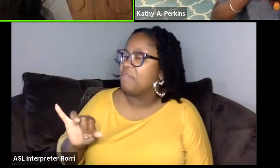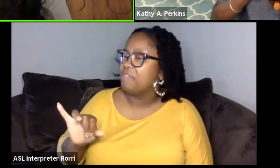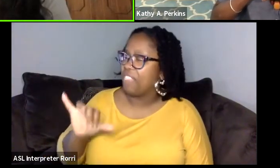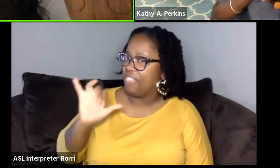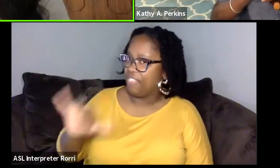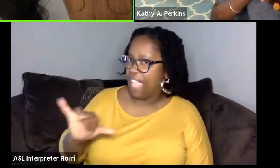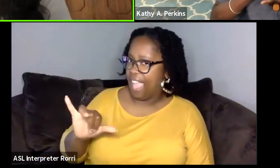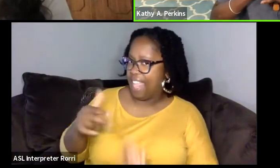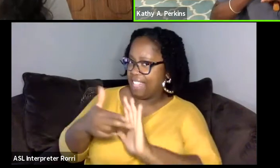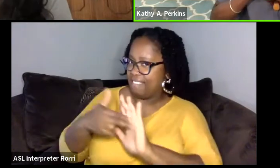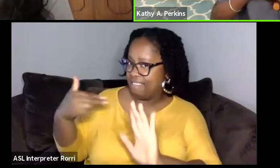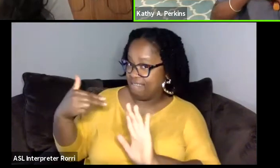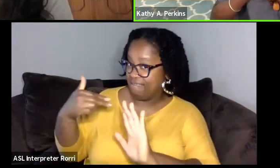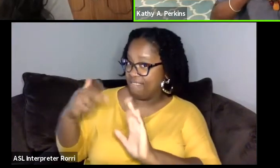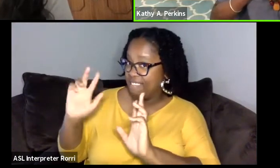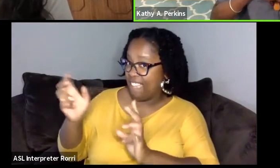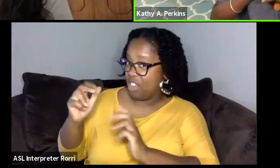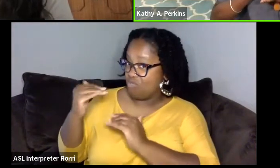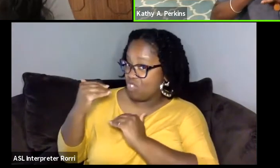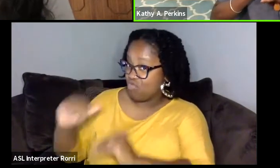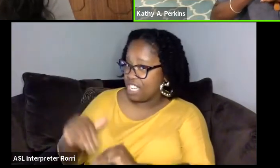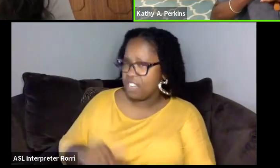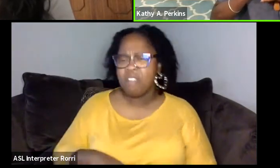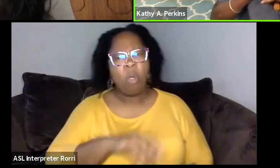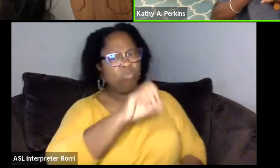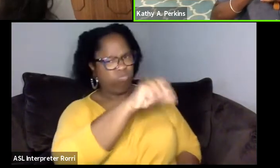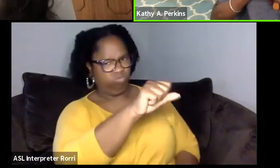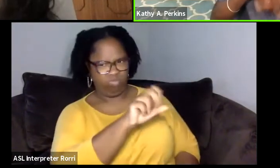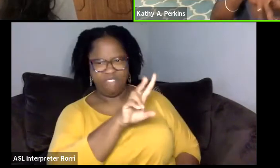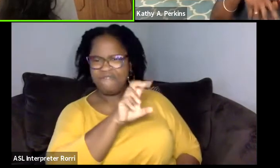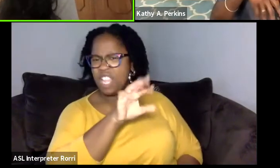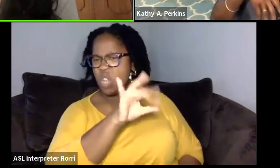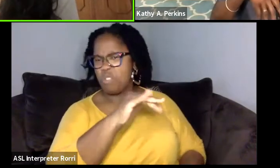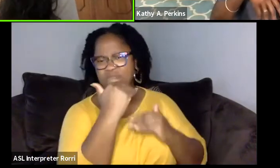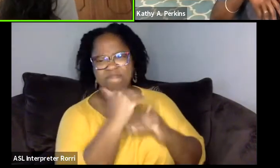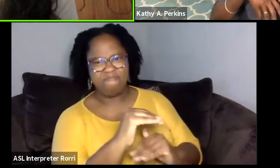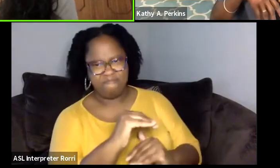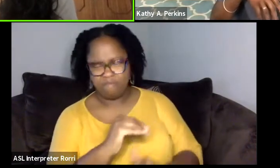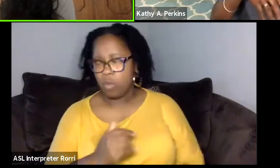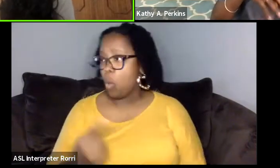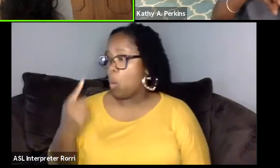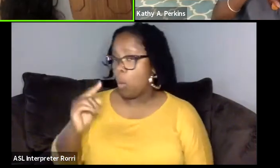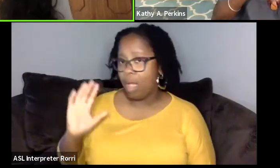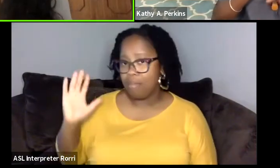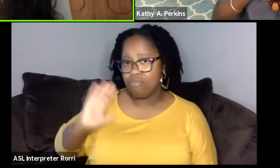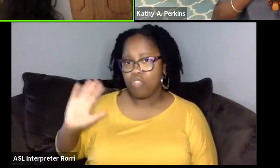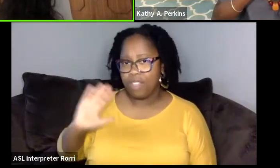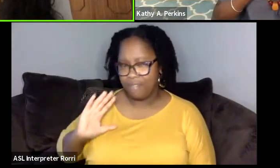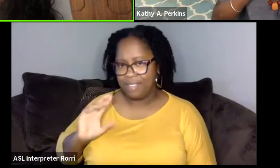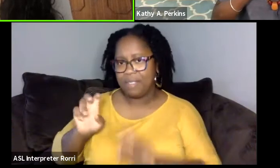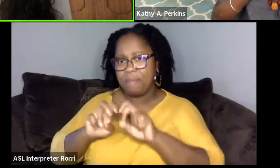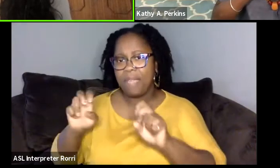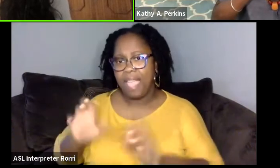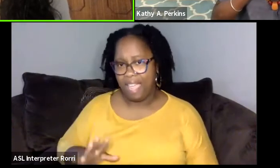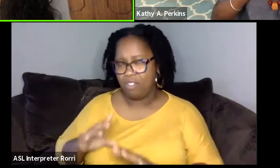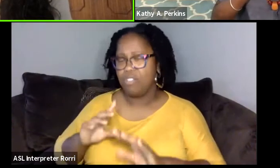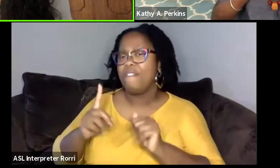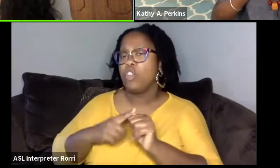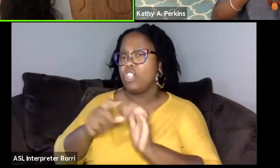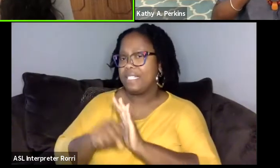even in terms- It's very restrictive. Yeah. One of our previous panelists in my first season as well Aliyah has a really interesting way